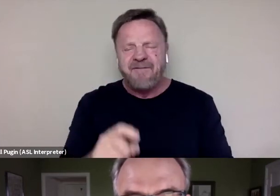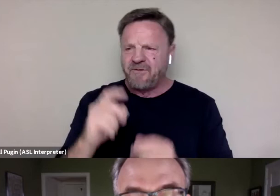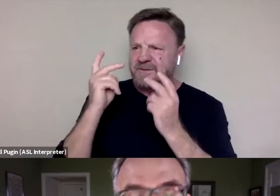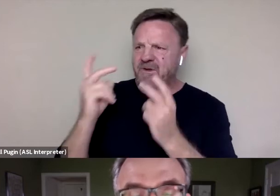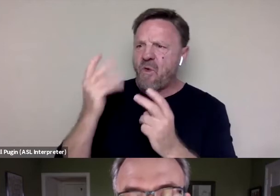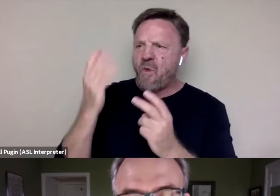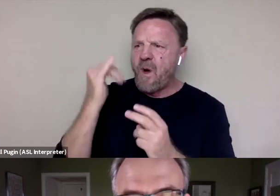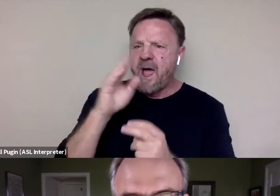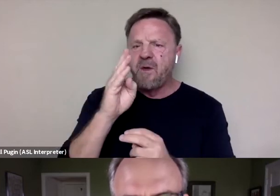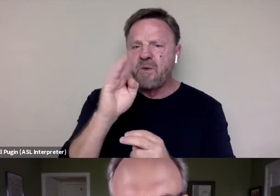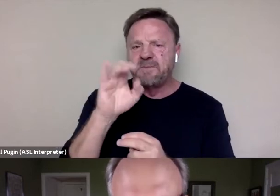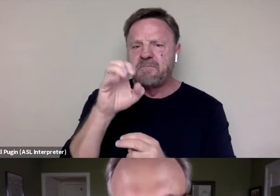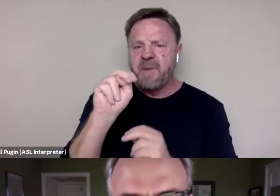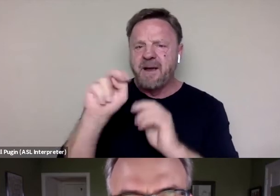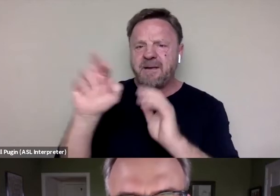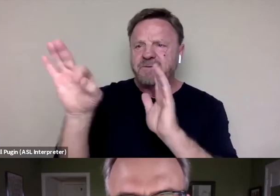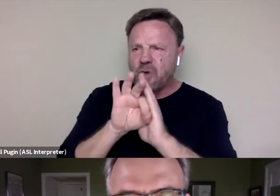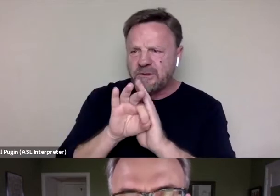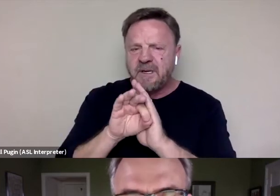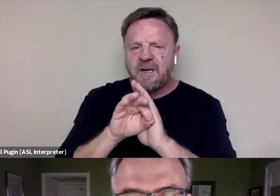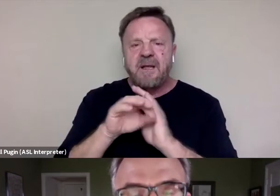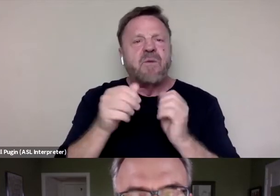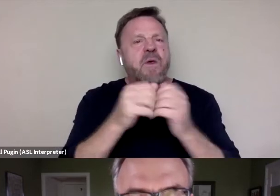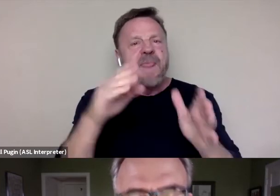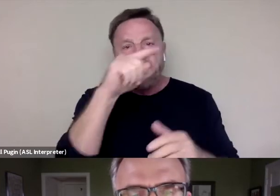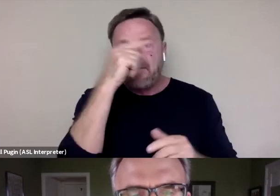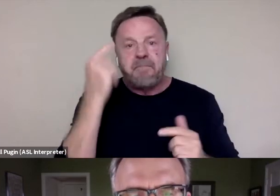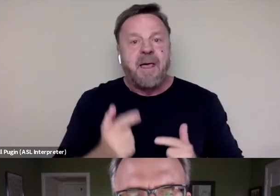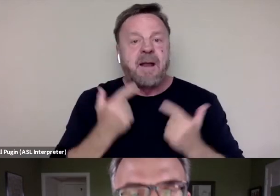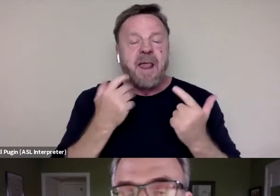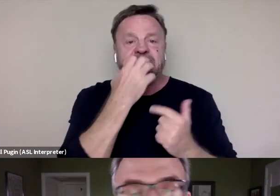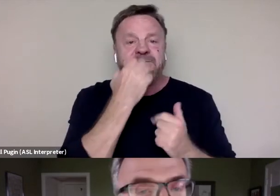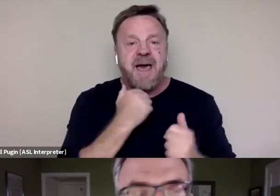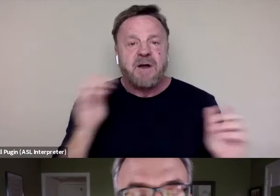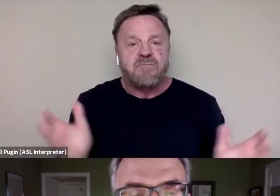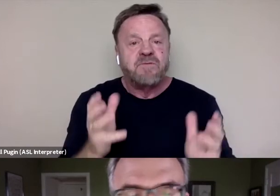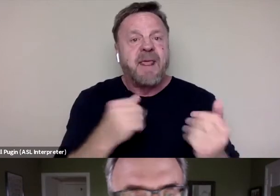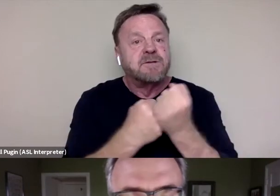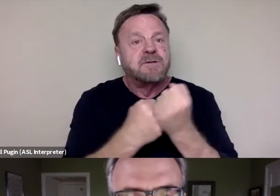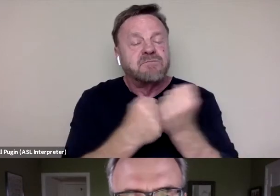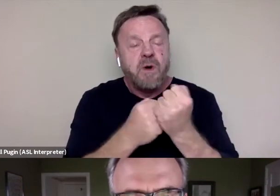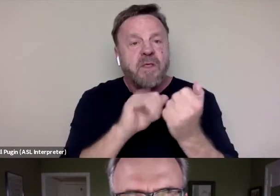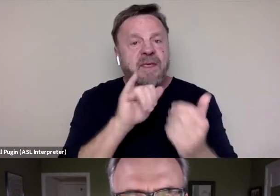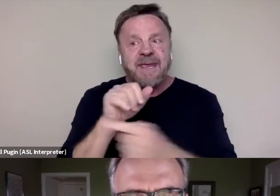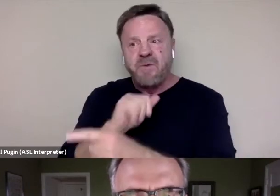I mean, without the Black Lives Matter movement and the support that came with it, he would not be president now.